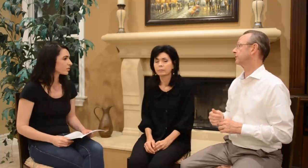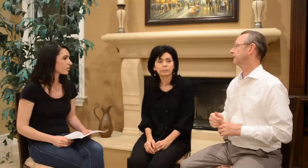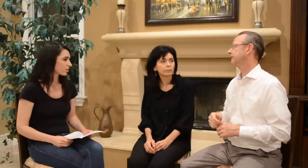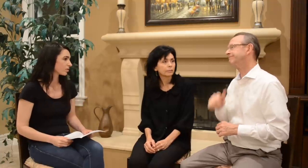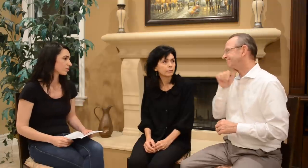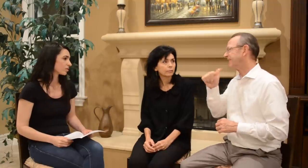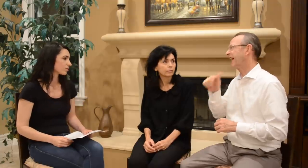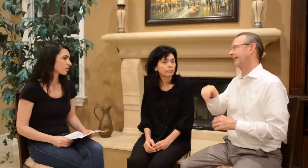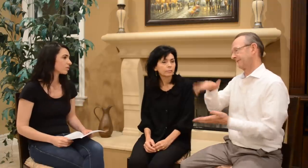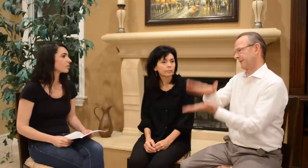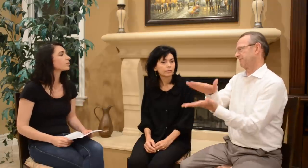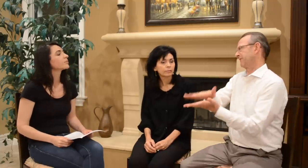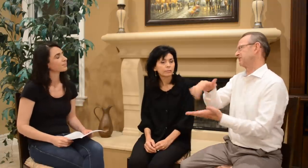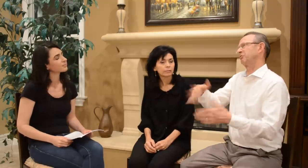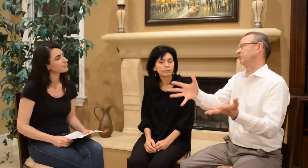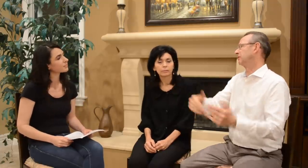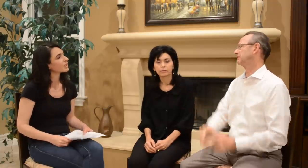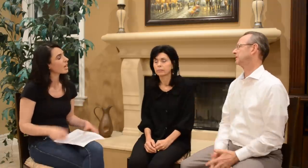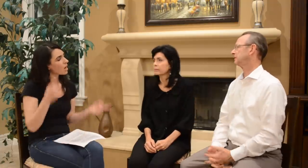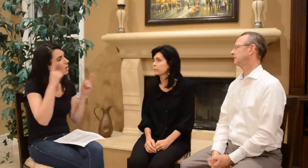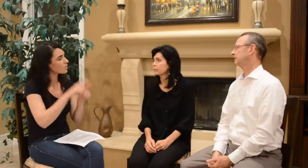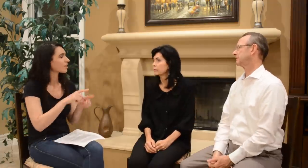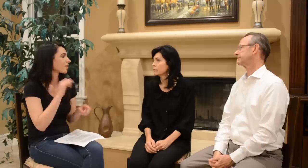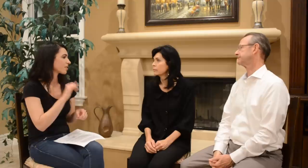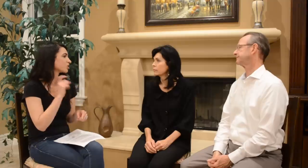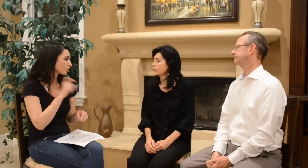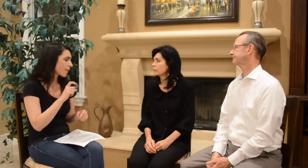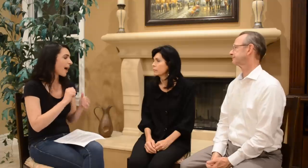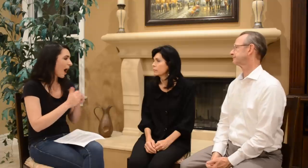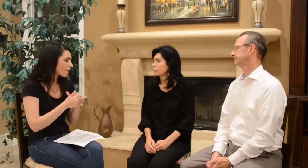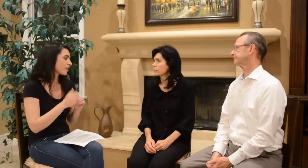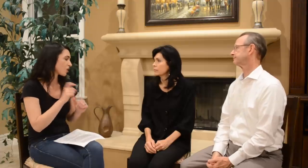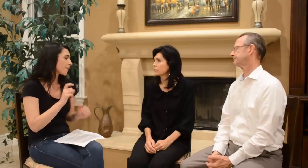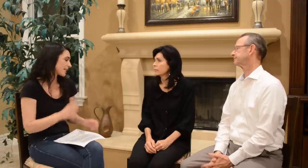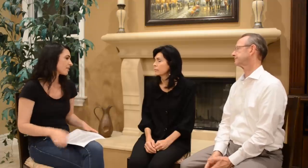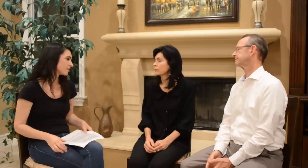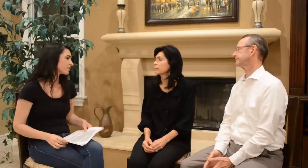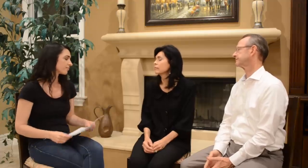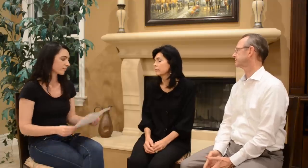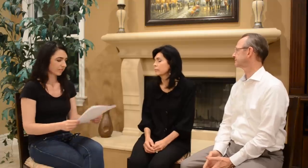Raise you. Not School. I agree… that’s how it should be.